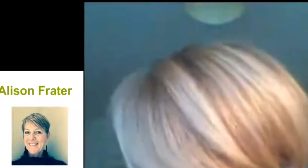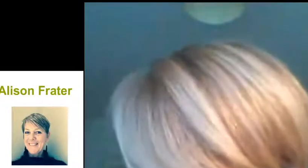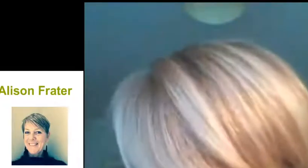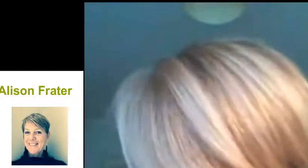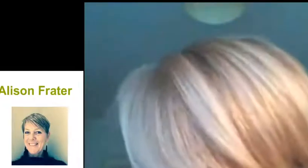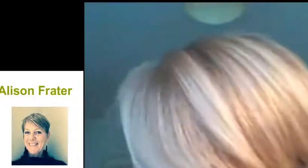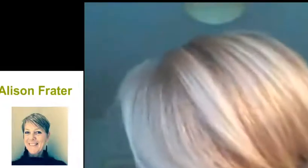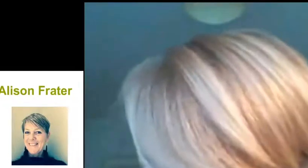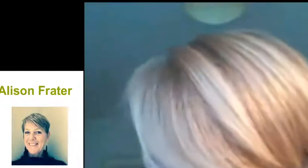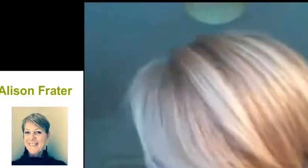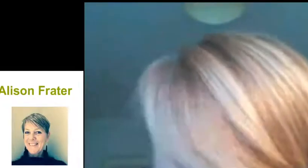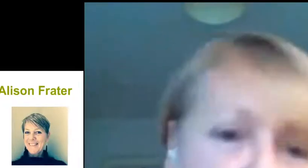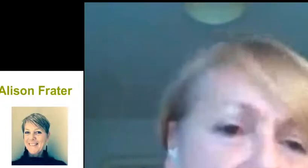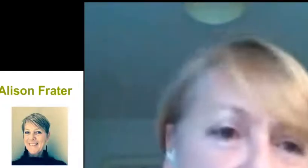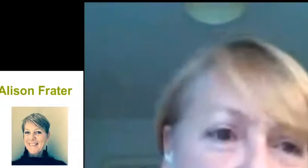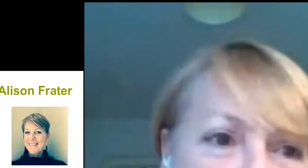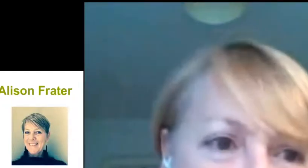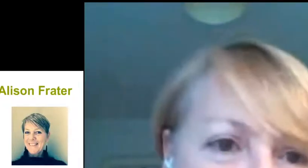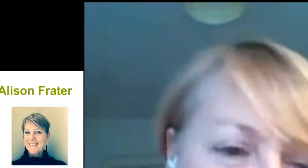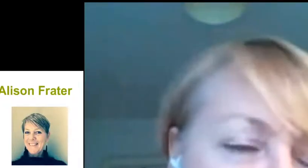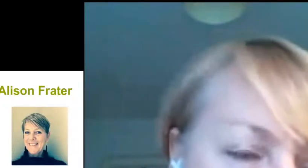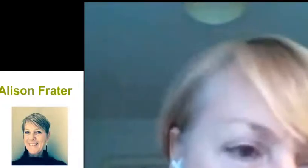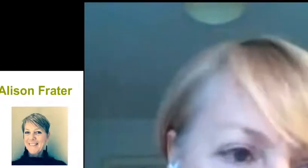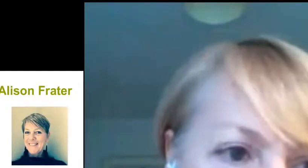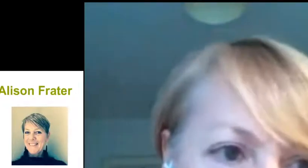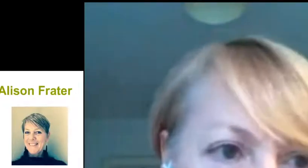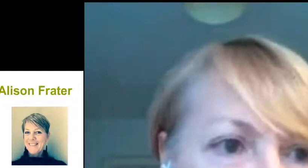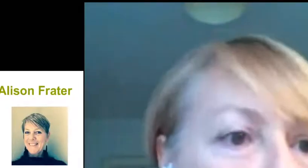all interconnected with each other and I think that's going to be a key principle that we'll talk